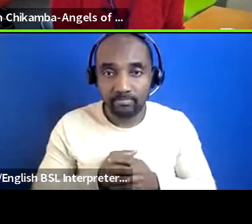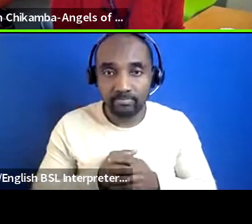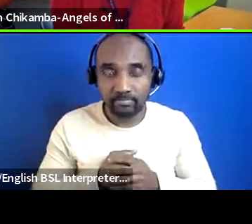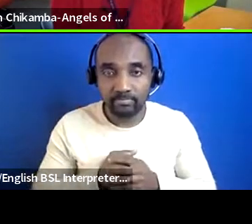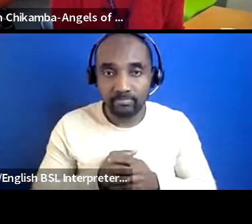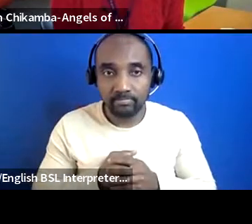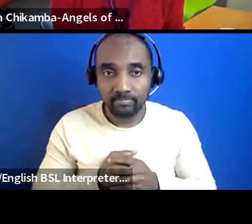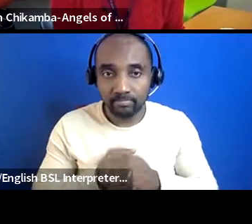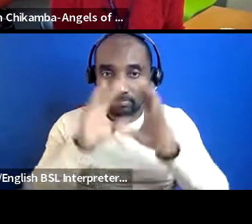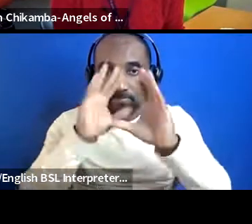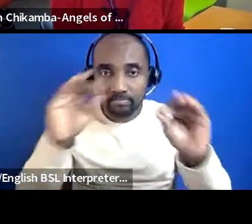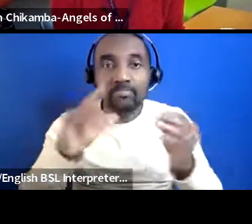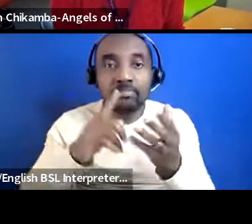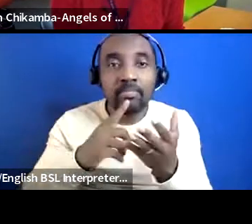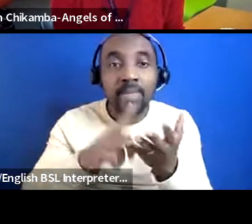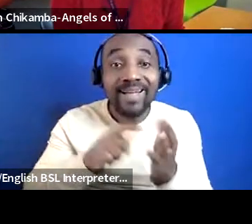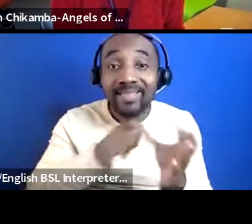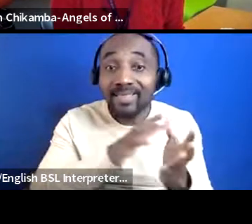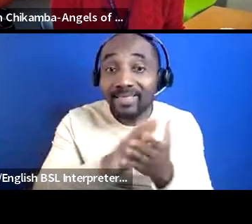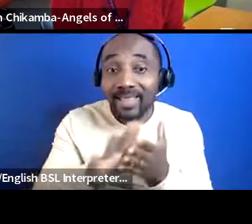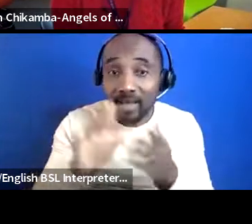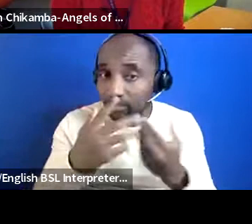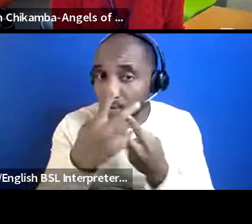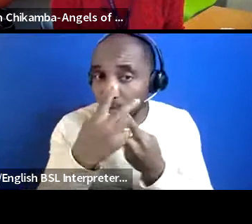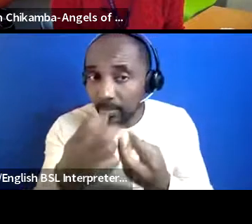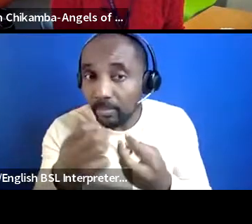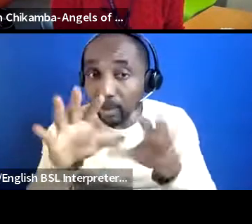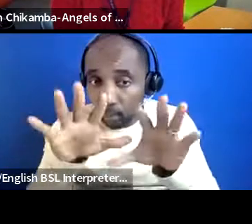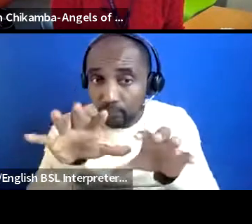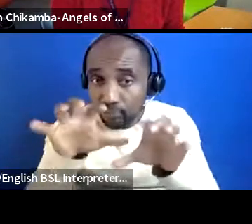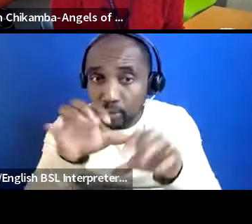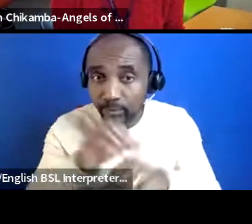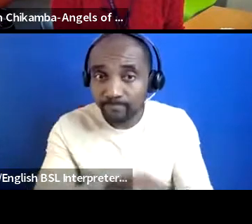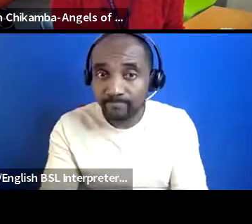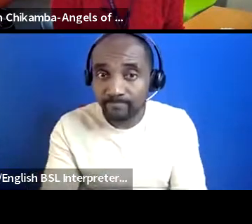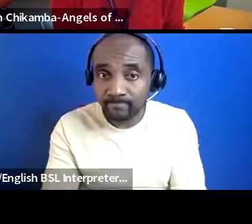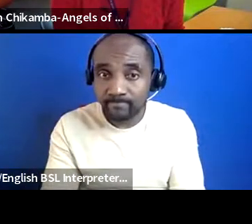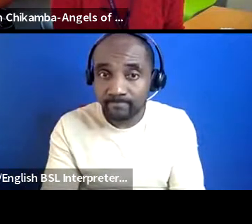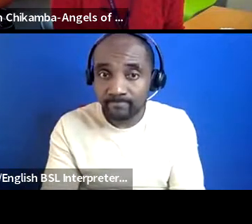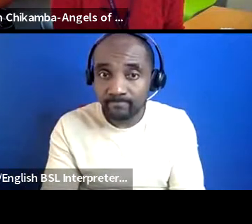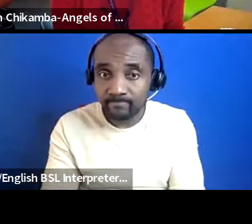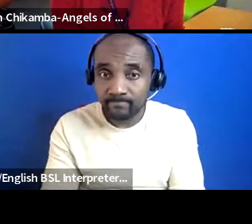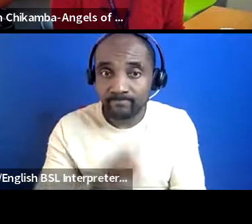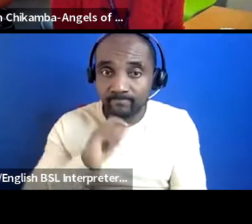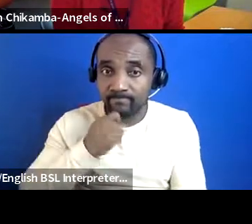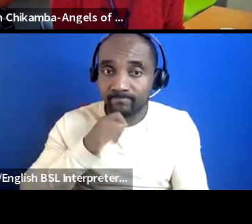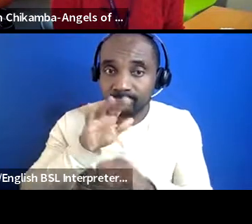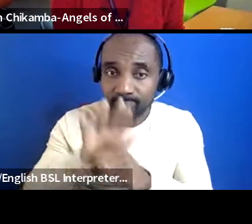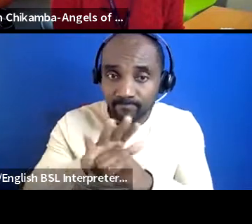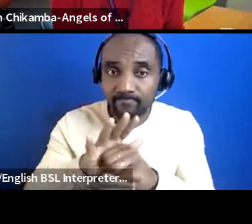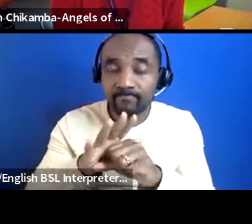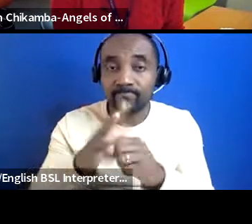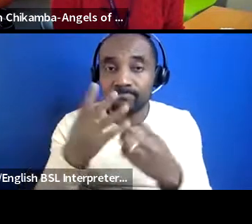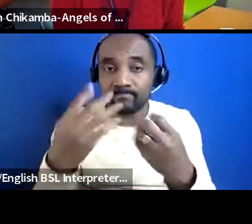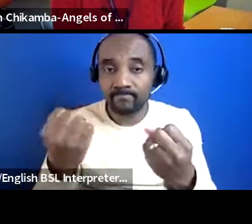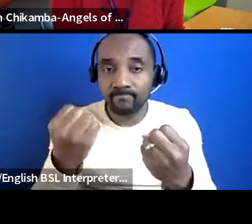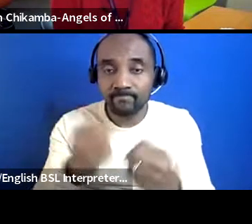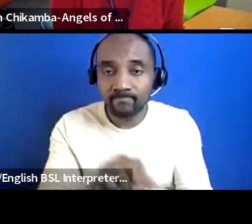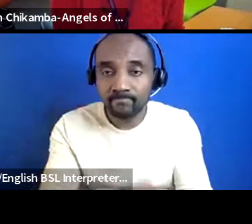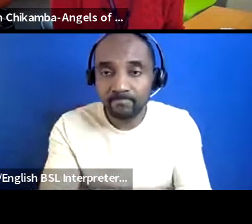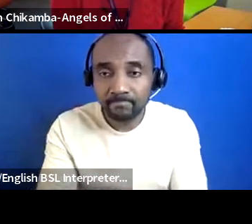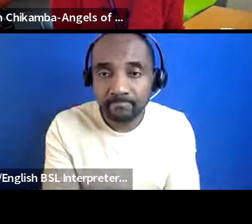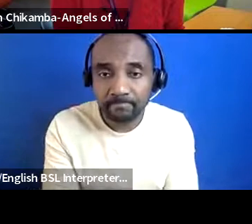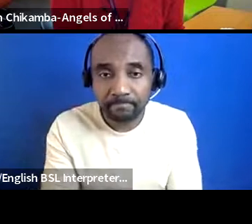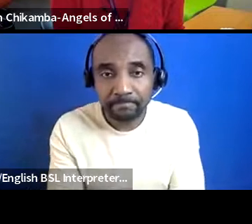leah i think you've frozen i don't know if you can hear us